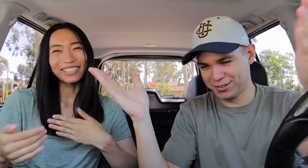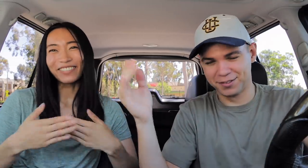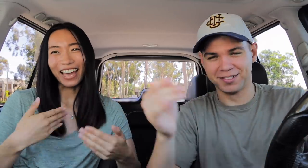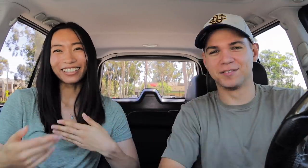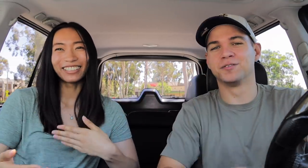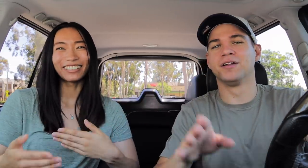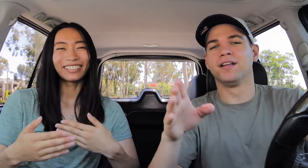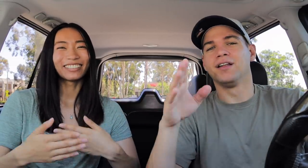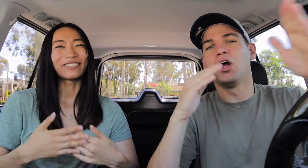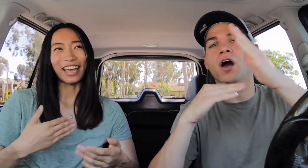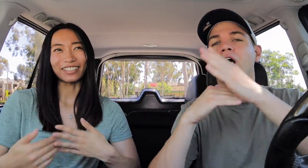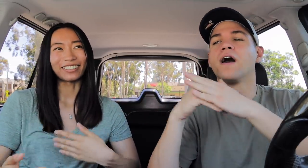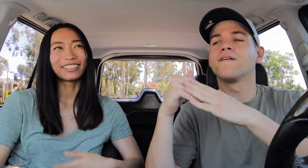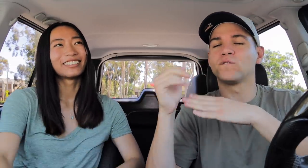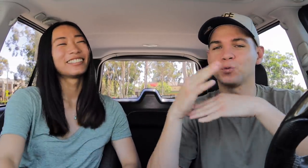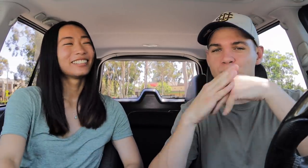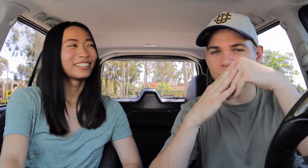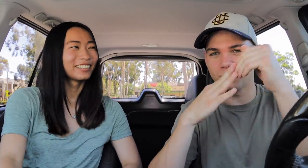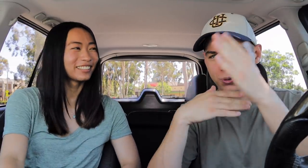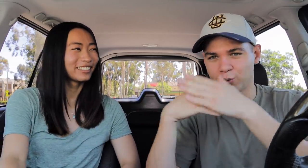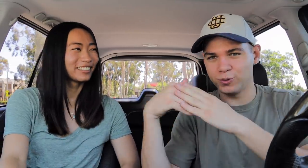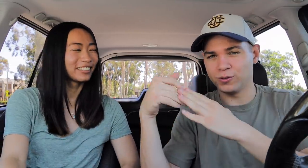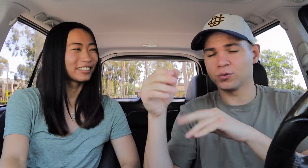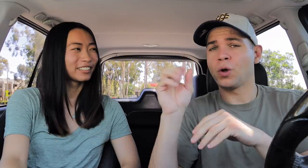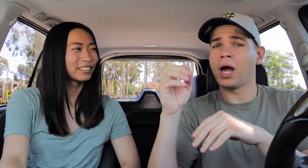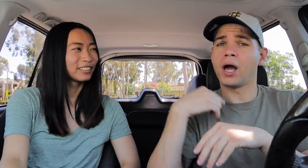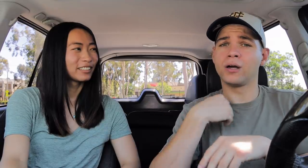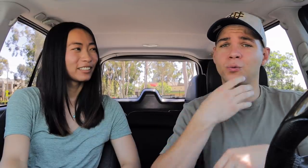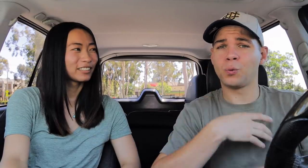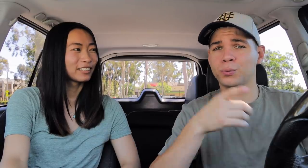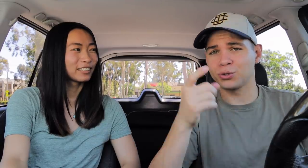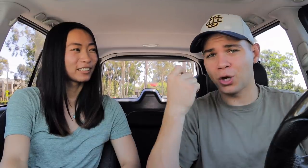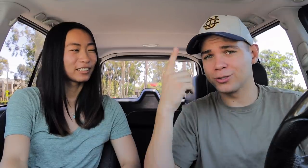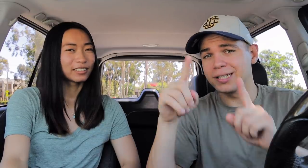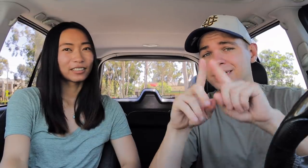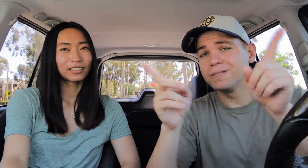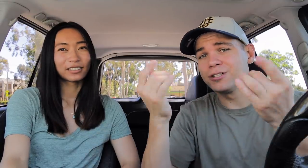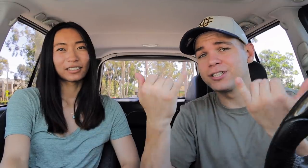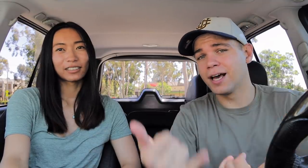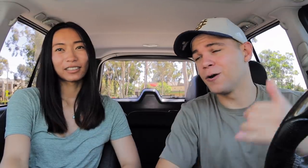Doesn't matter Matter Comfortable I hope you understand difference now